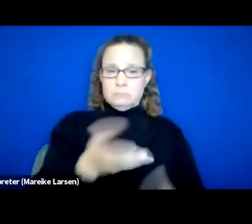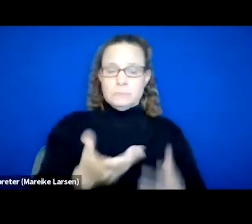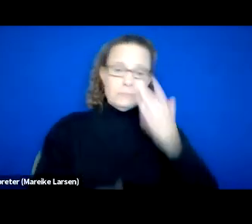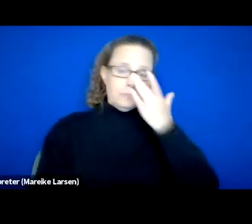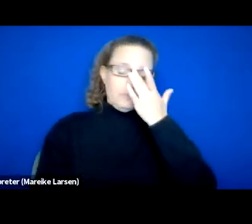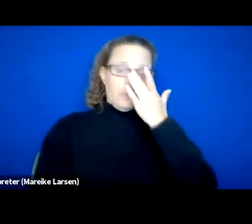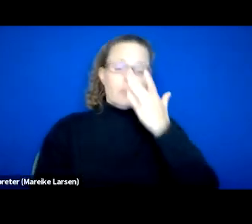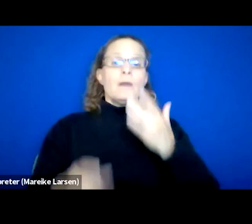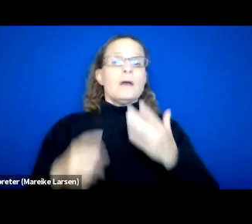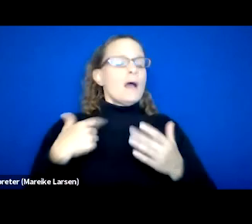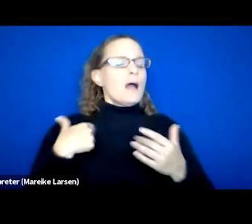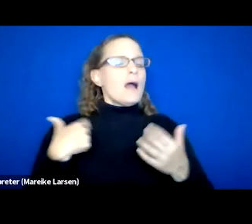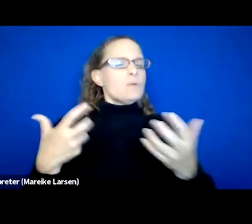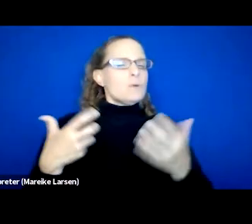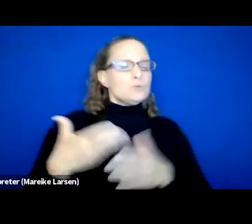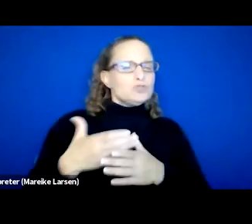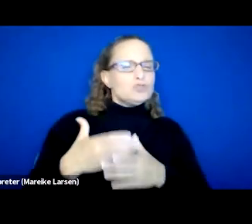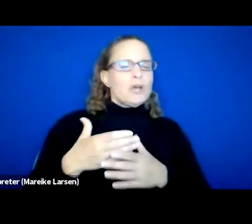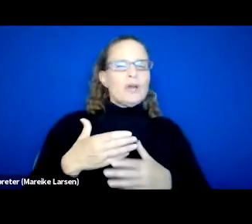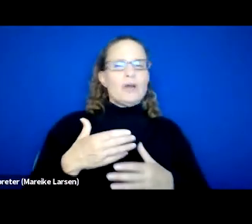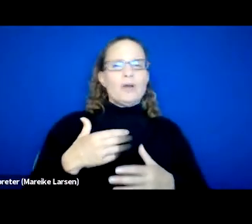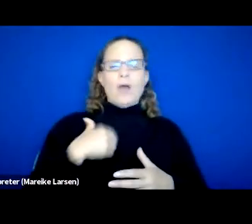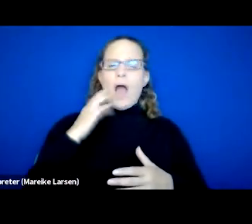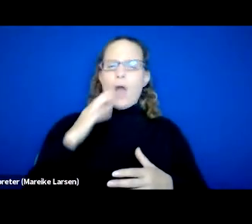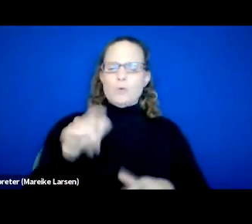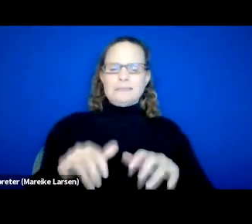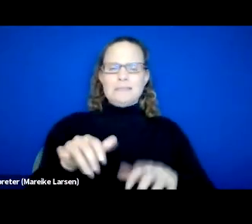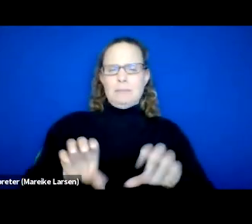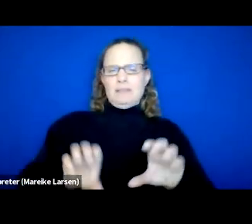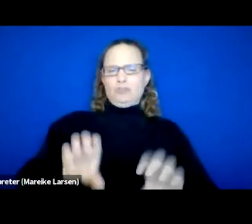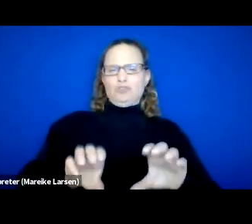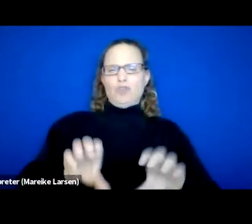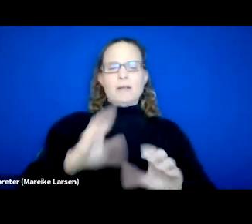So I wanted to share, and I'm gonna put it in the chat, 'cause I'm hoping that one of my colleagues here